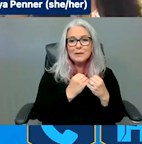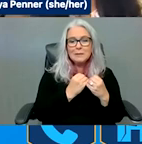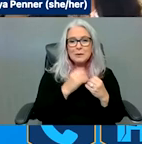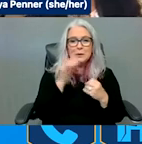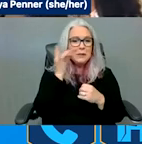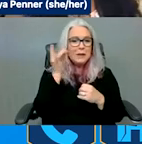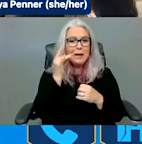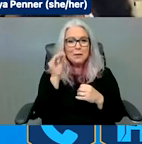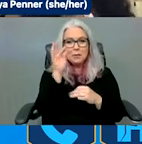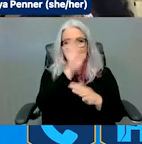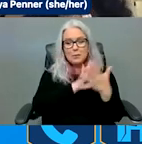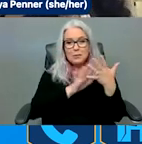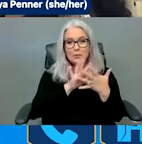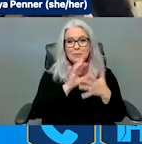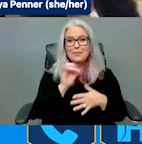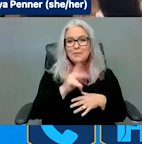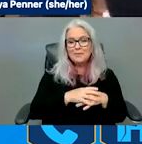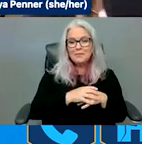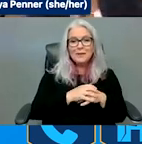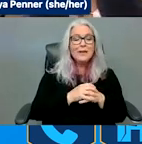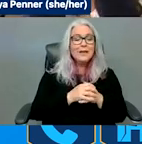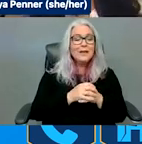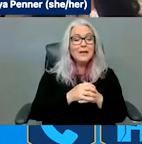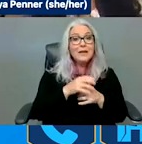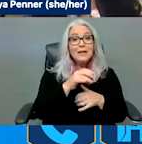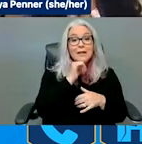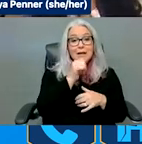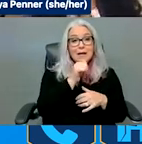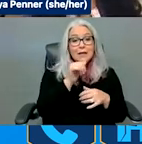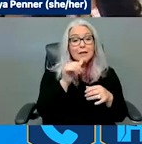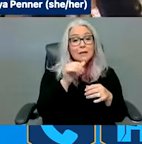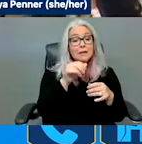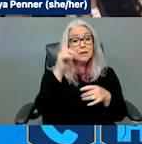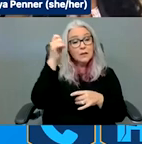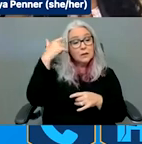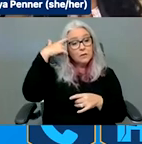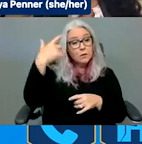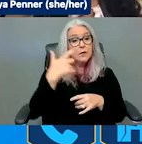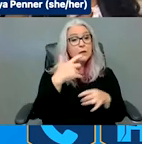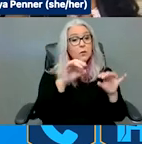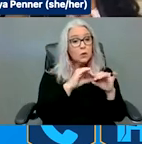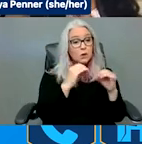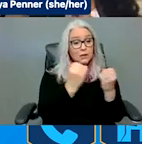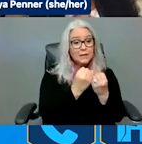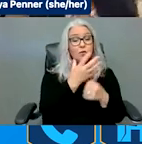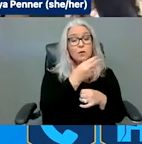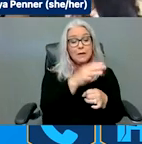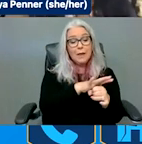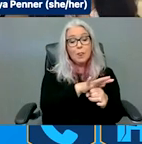Non-governmental organizations and local governments need to have an understanding that